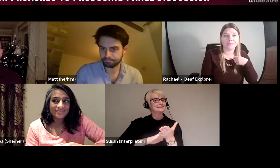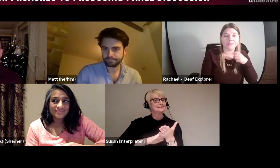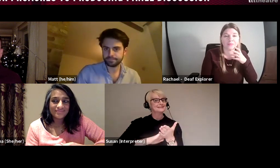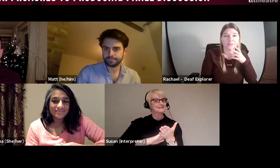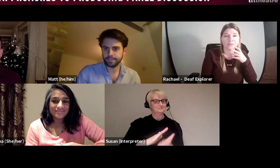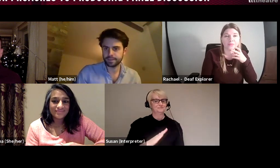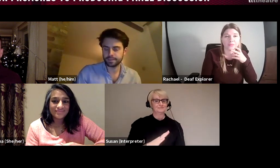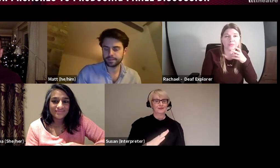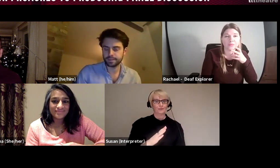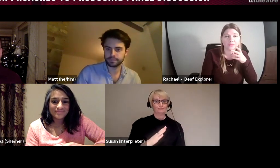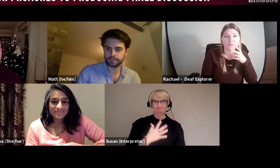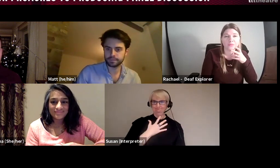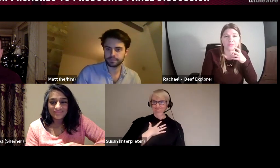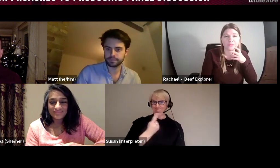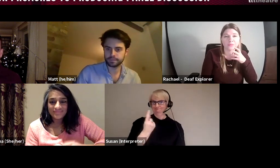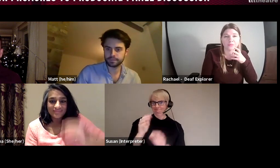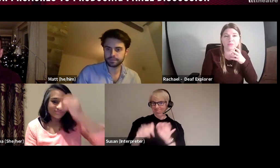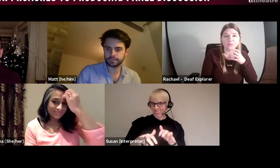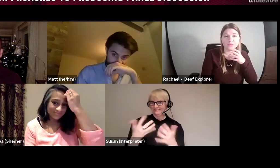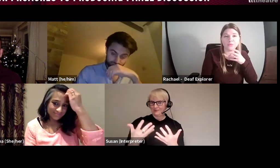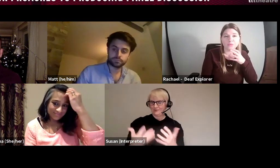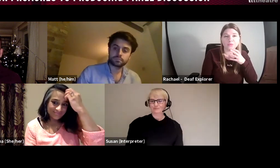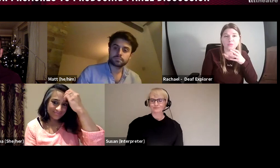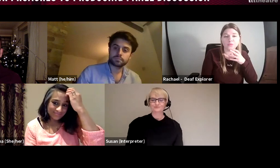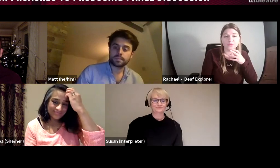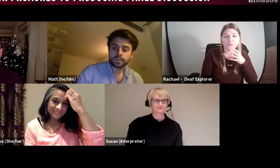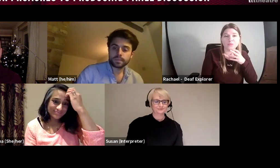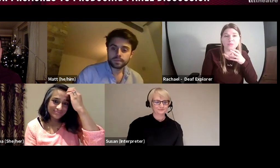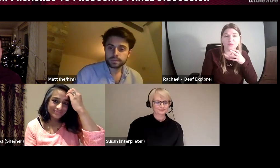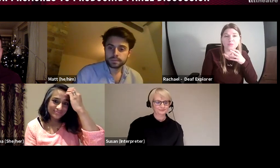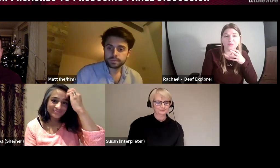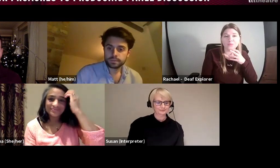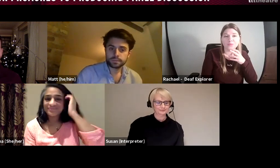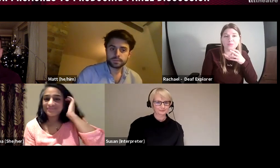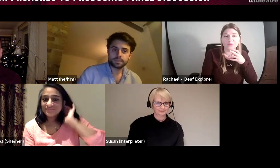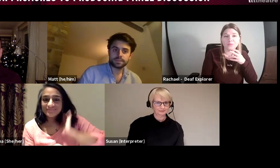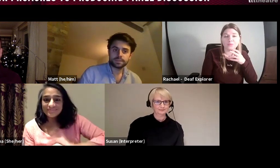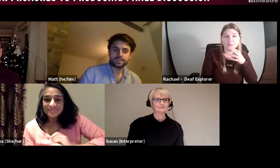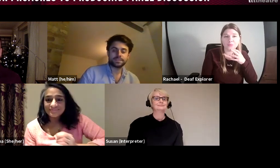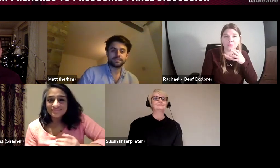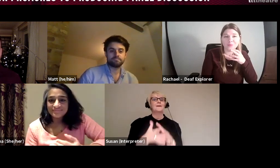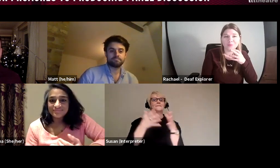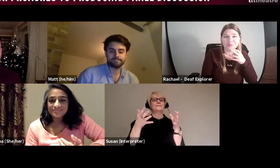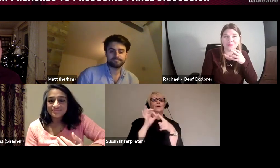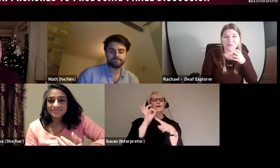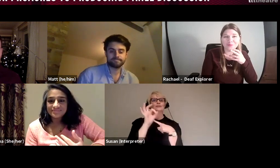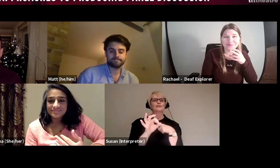and we'll get those answered. So, big question: what skills are required to be a producer?